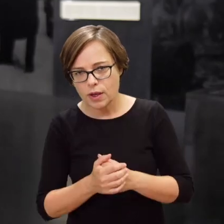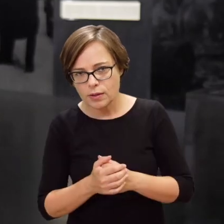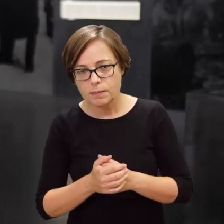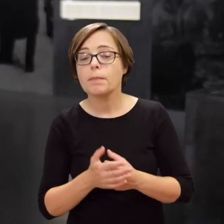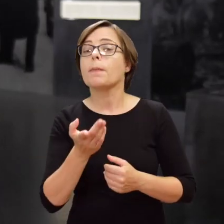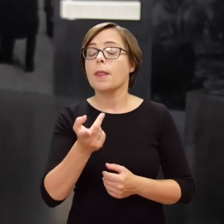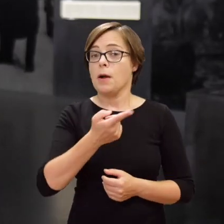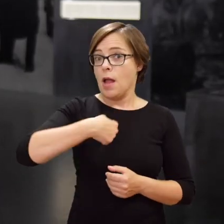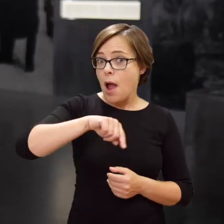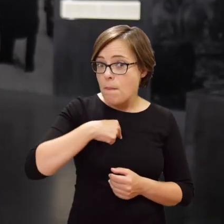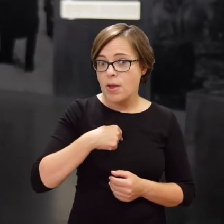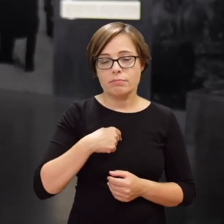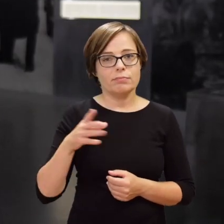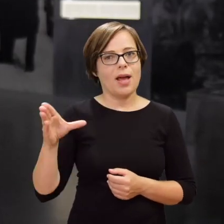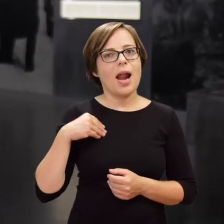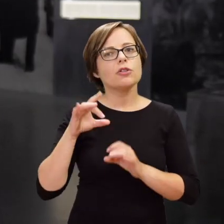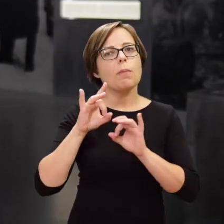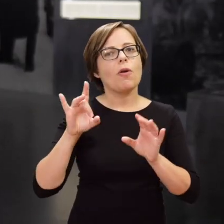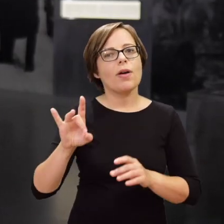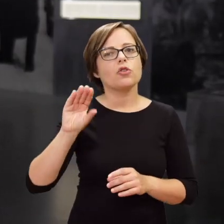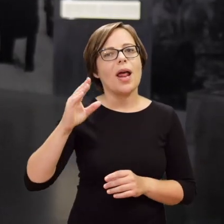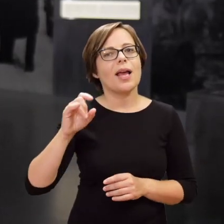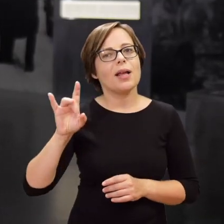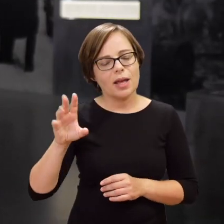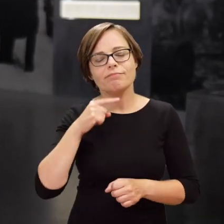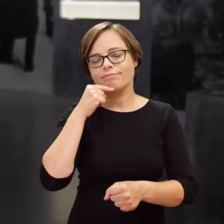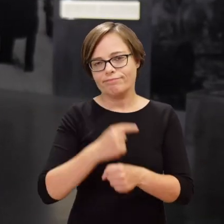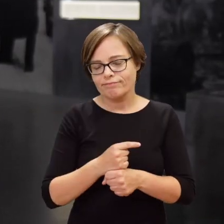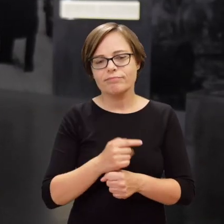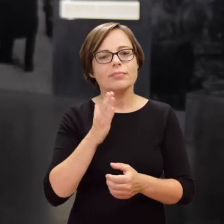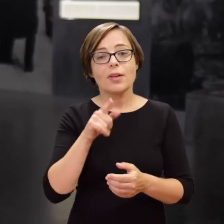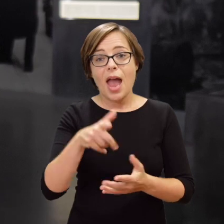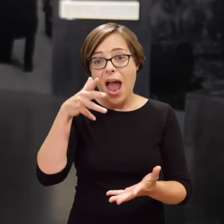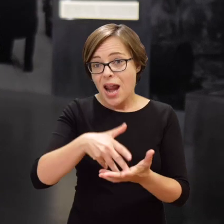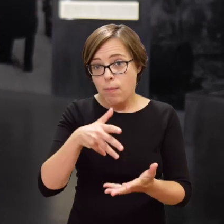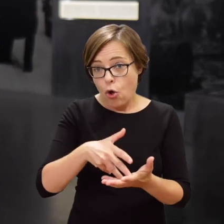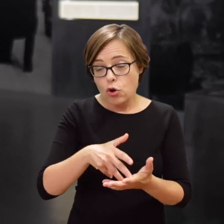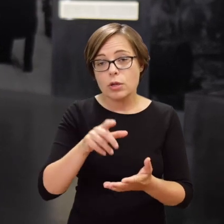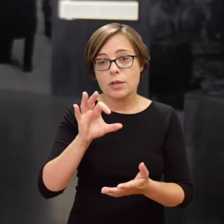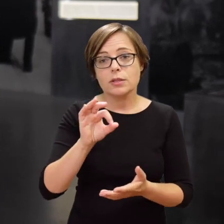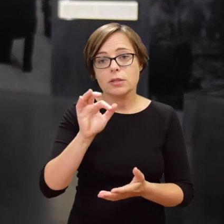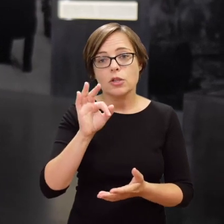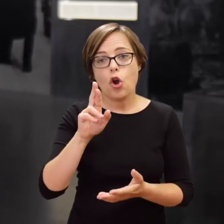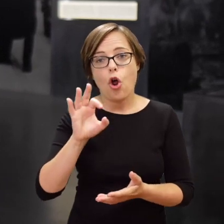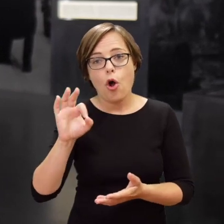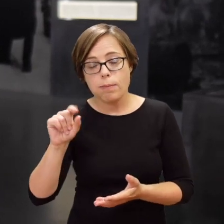We have decided with Prof. Engelking that we will only show two photos from this report.